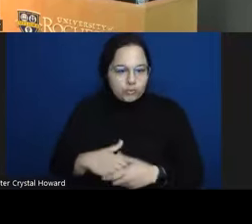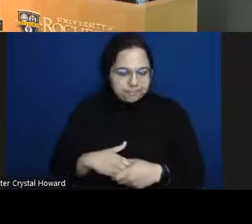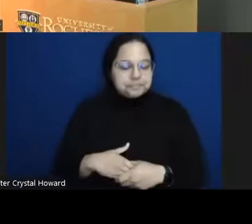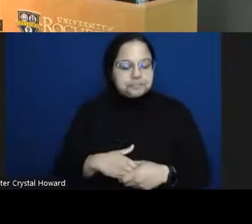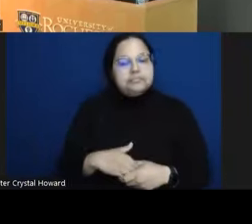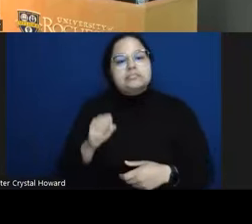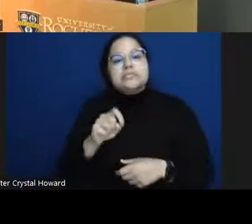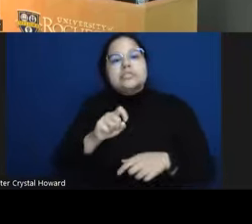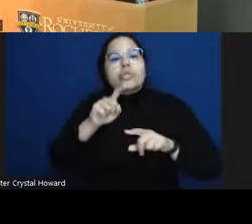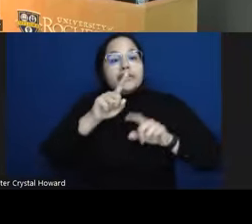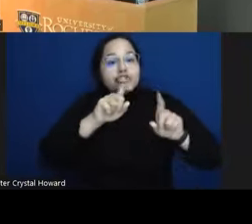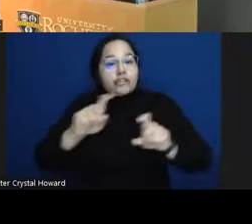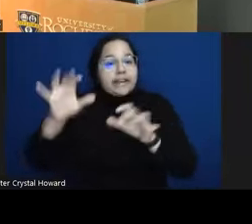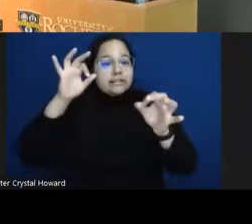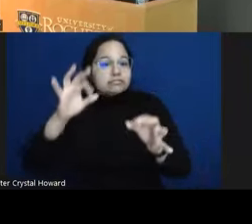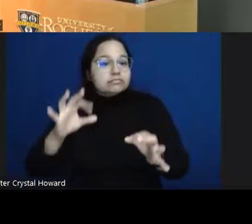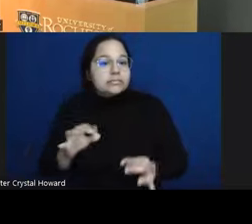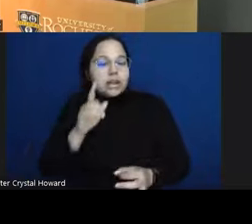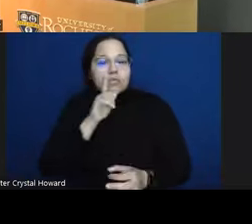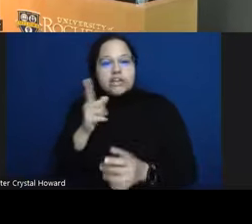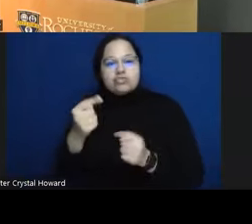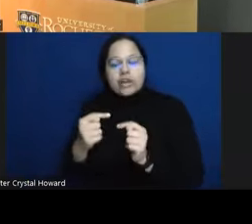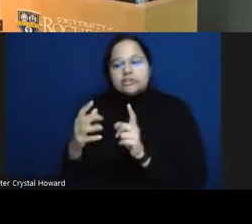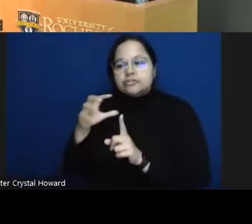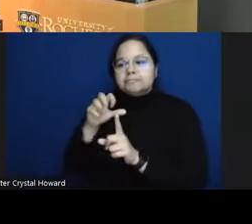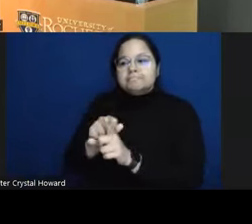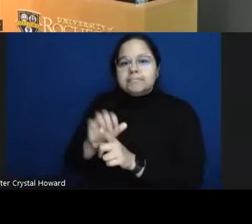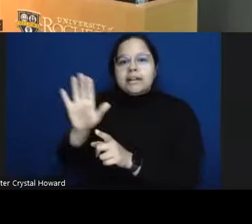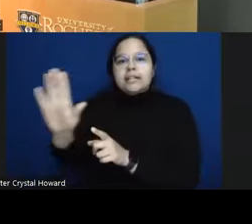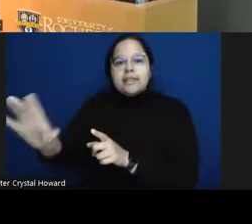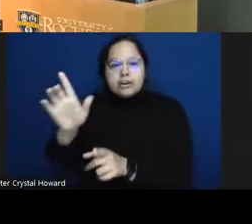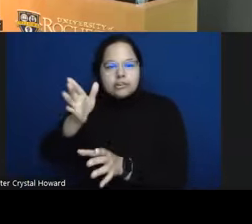you know what it is like to belong as well as things like suicide ideation um and then the